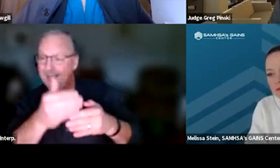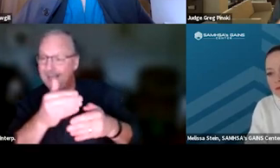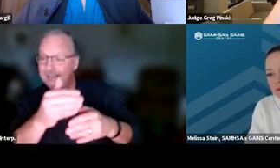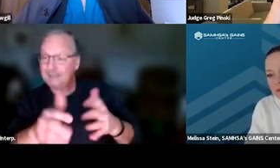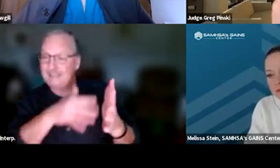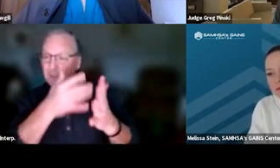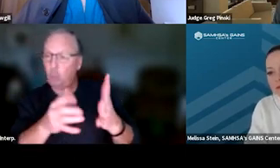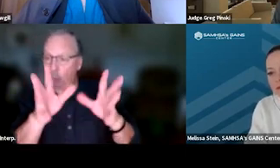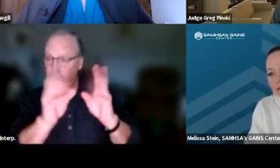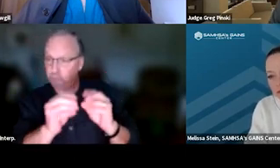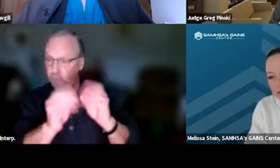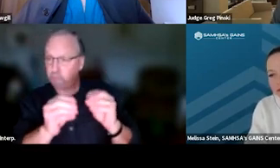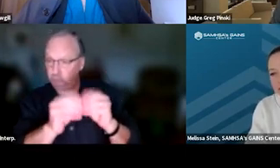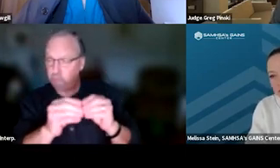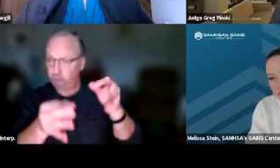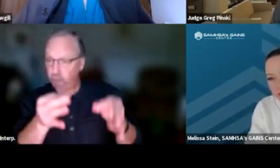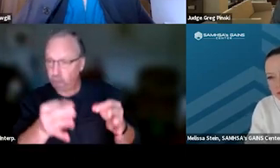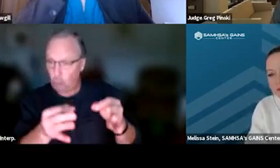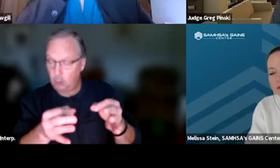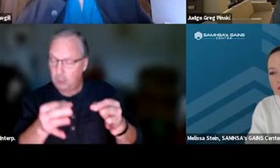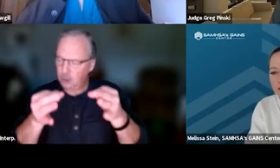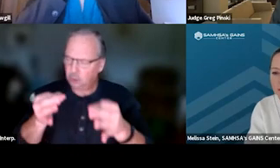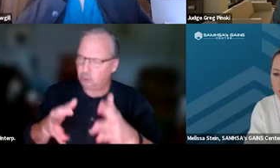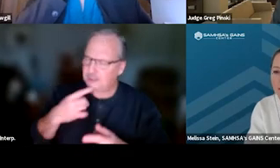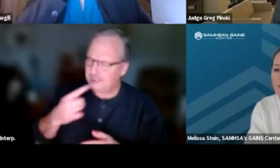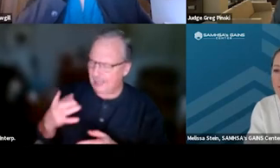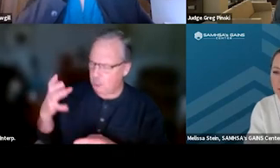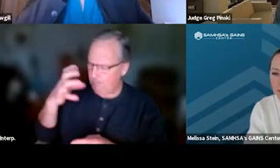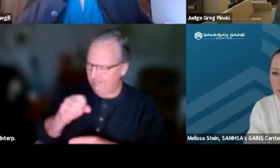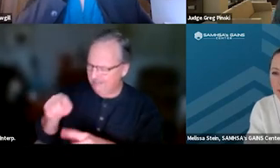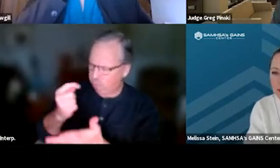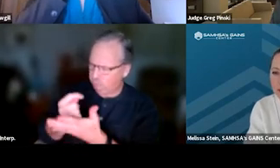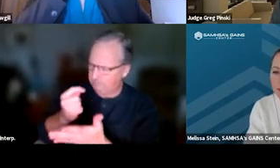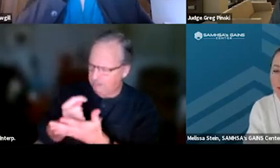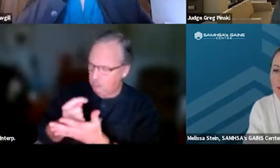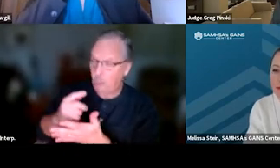and the judge then says, "Hey, you know, you missed this treatment," or "You were late for this treatment group.